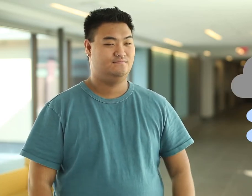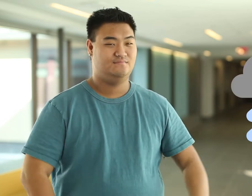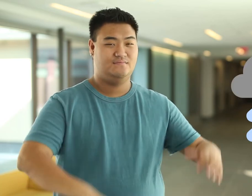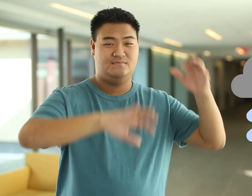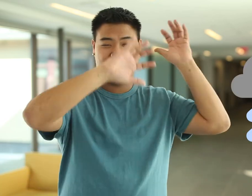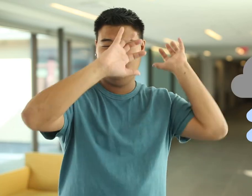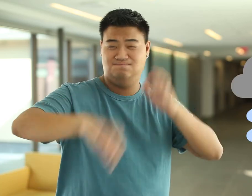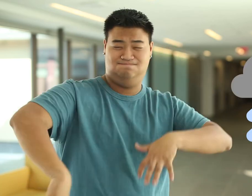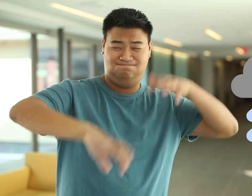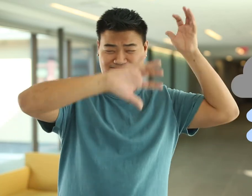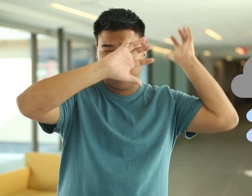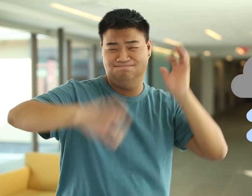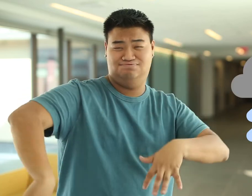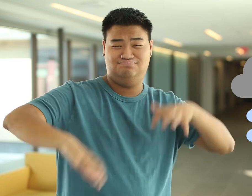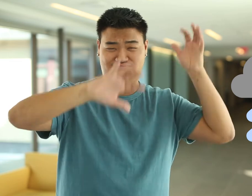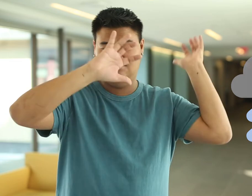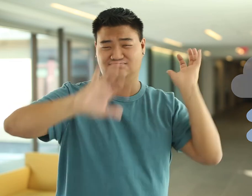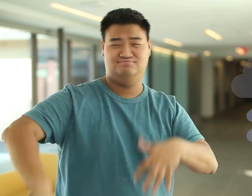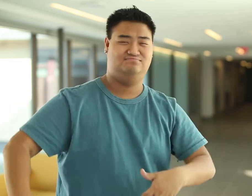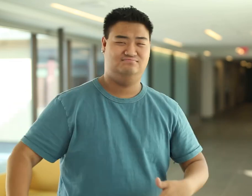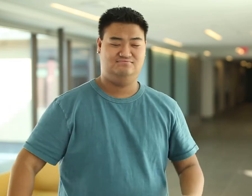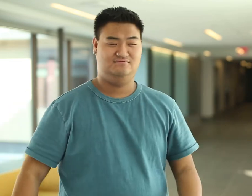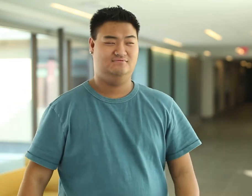Pouring rain